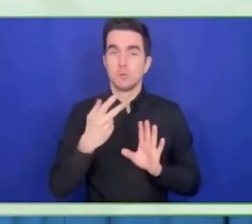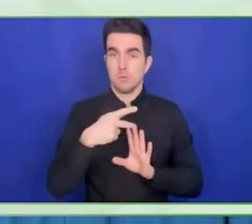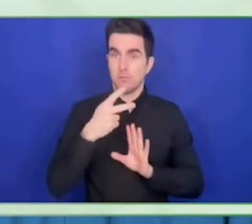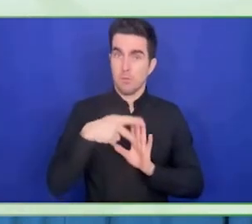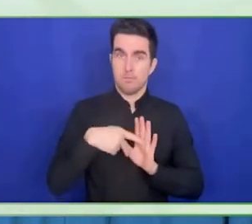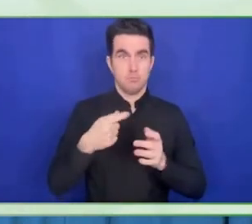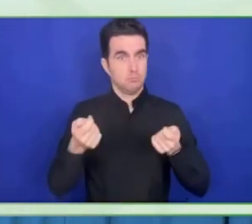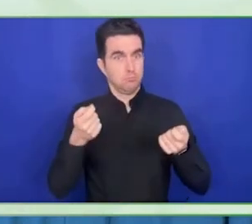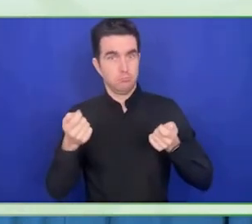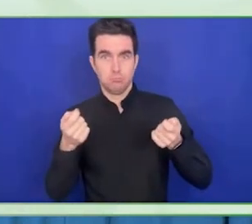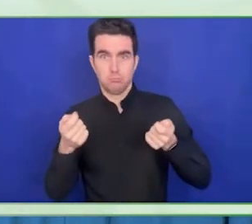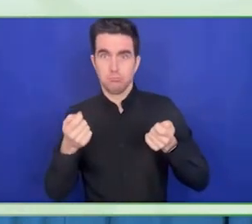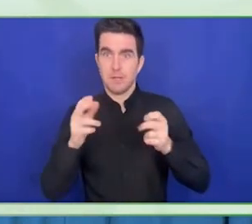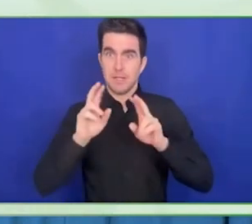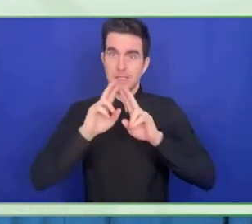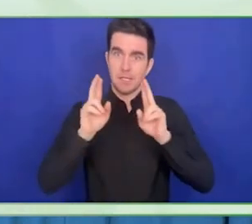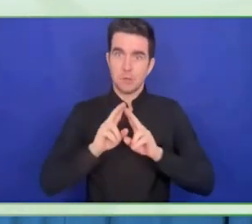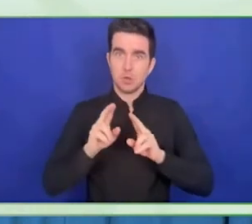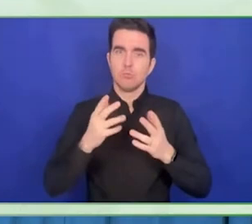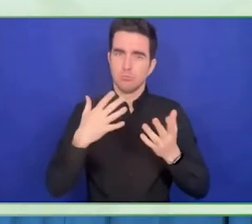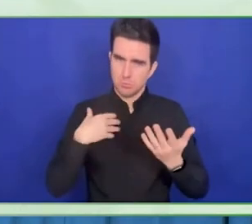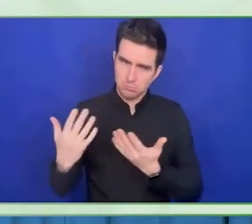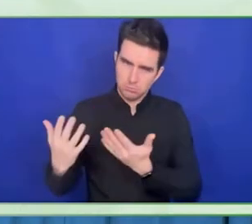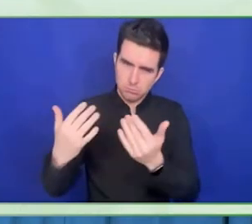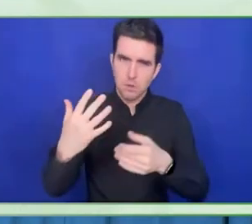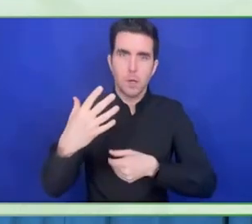jackets, light blue shirt with a dark blue tie.